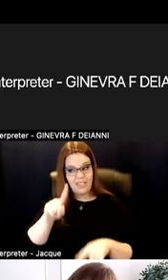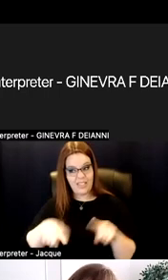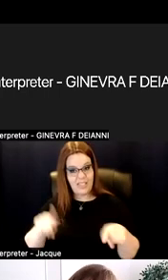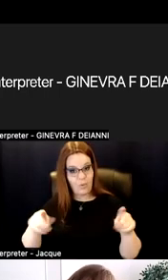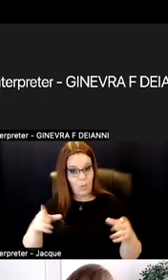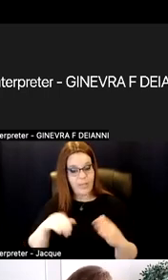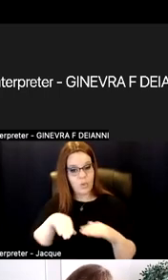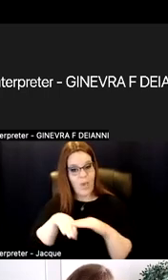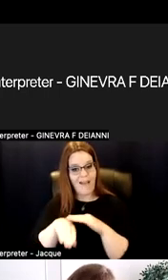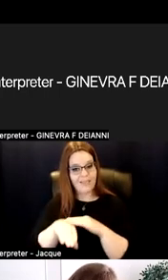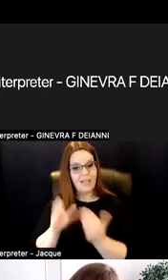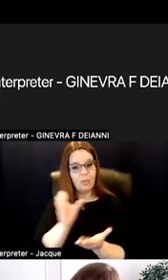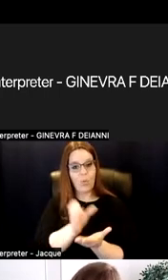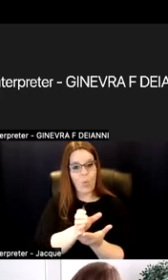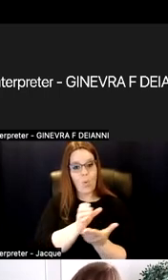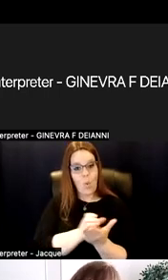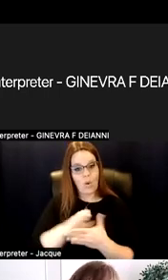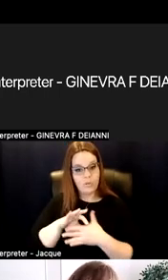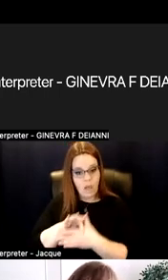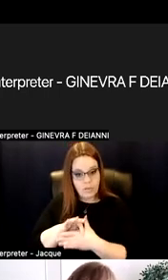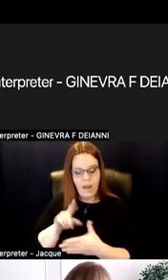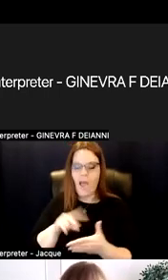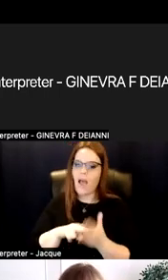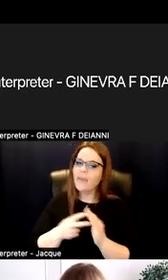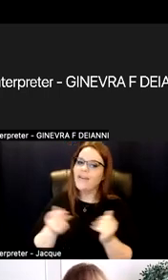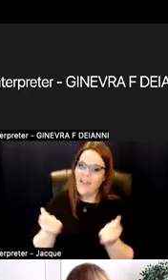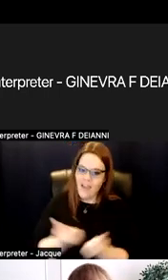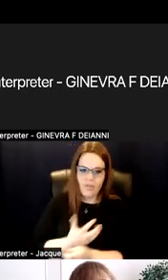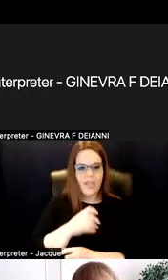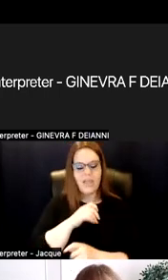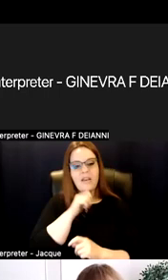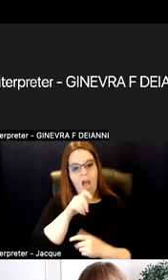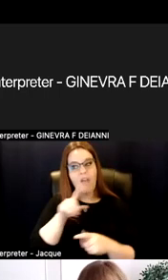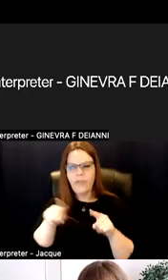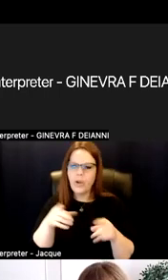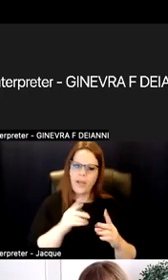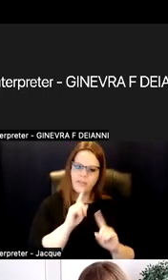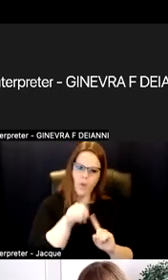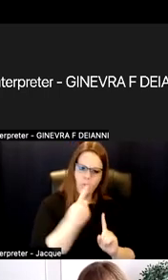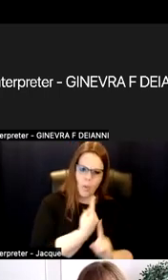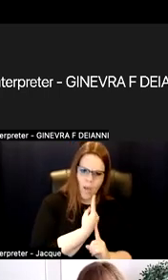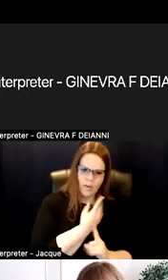And I'm talking about all of the course content, not varied ways for this piece, but all the rest of it is in a very structured way.